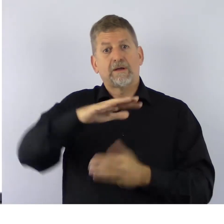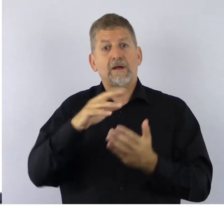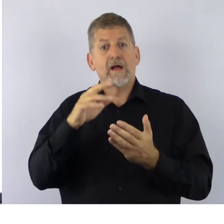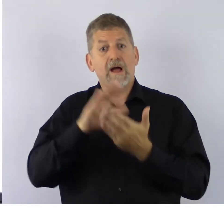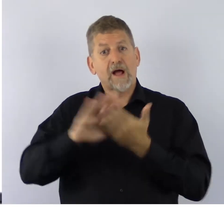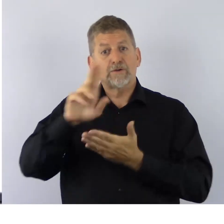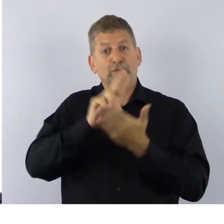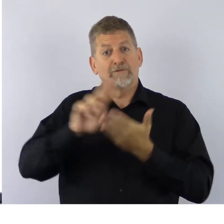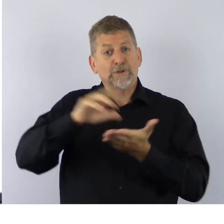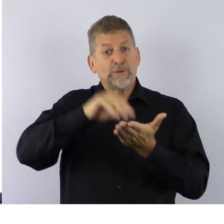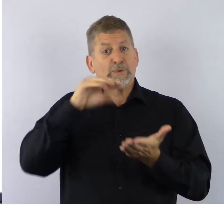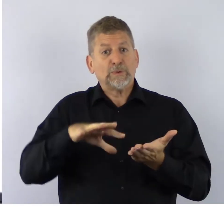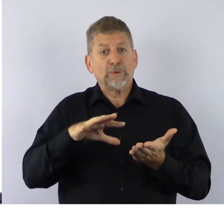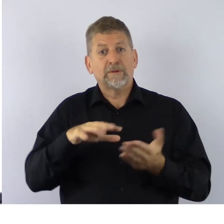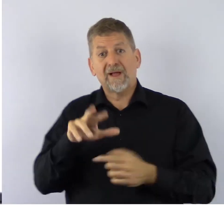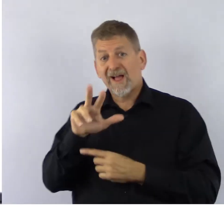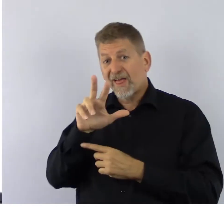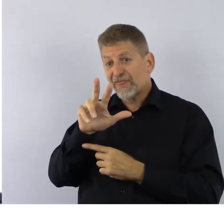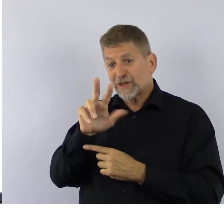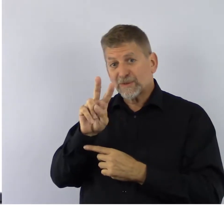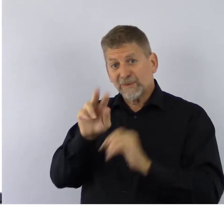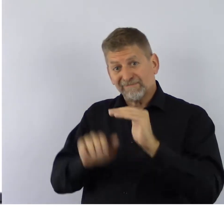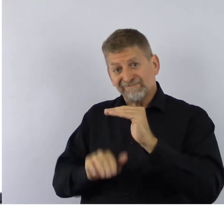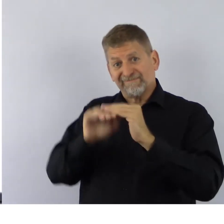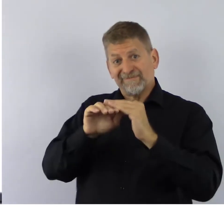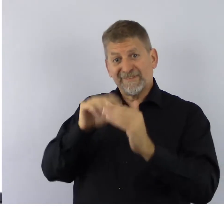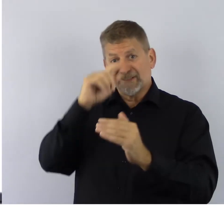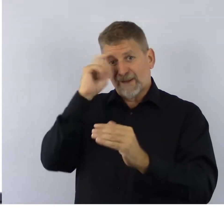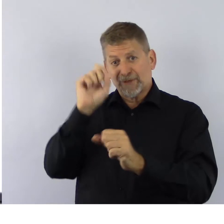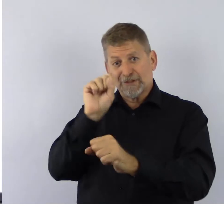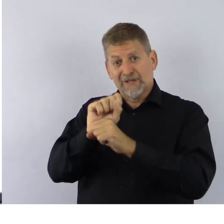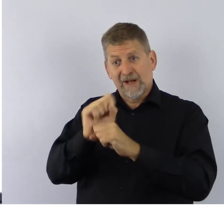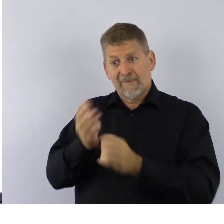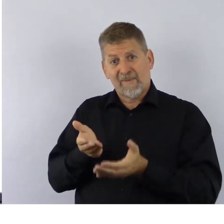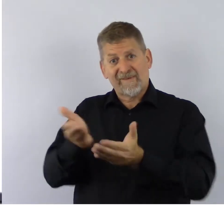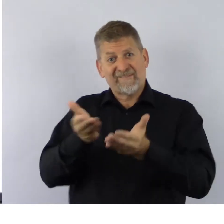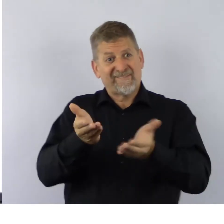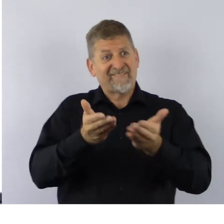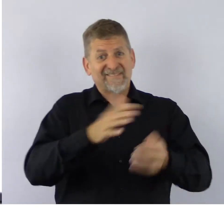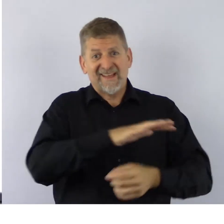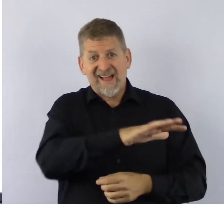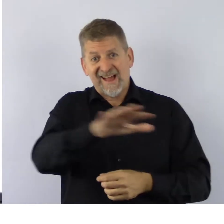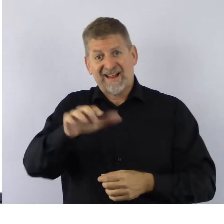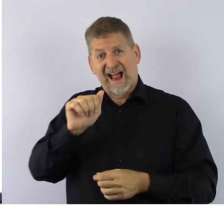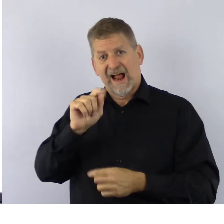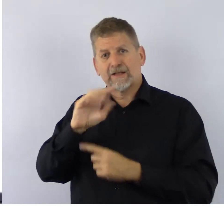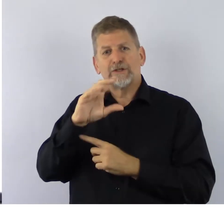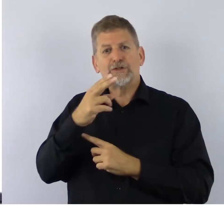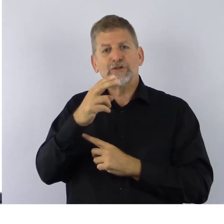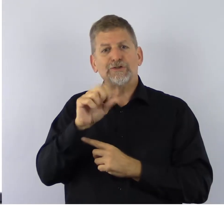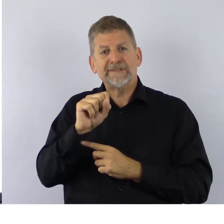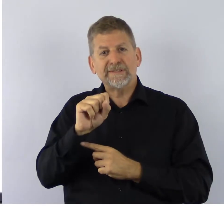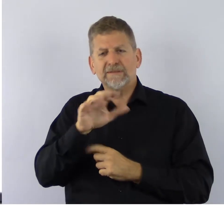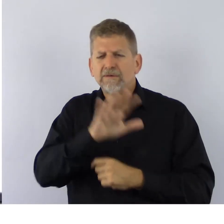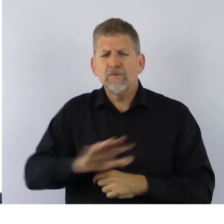Up to 32 summer jobs are being offered at CHS offices across Ontario this summer